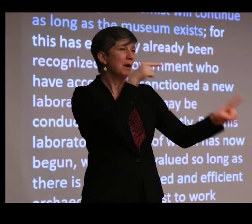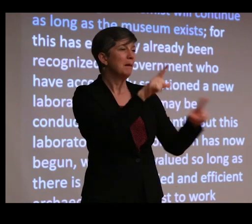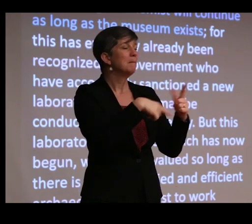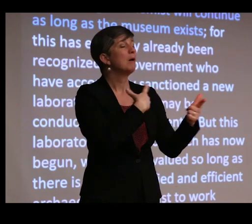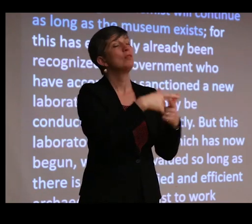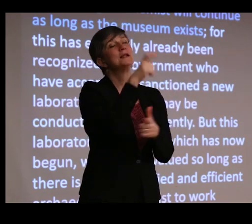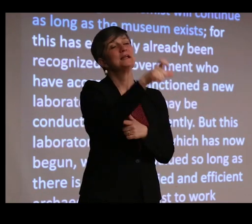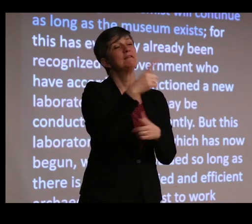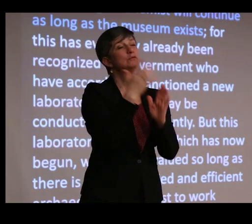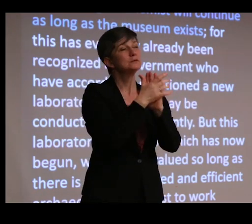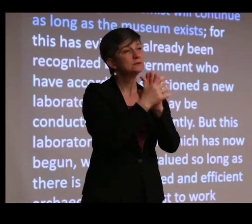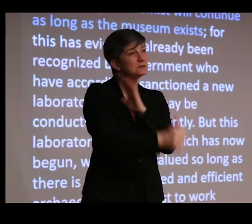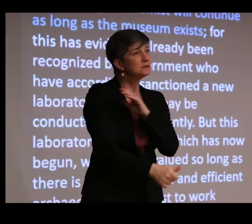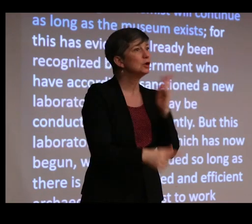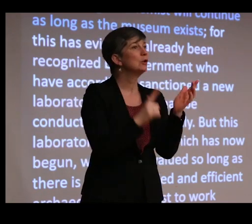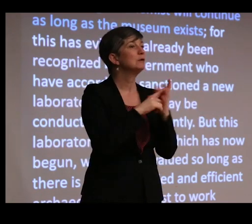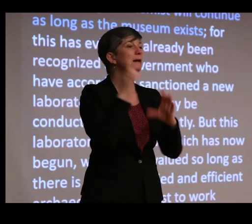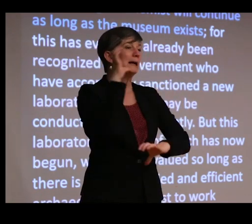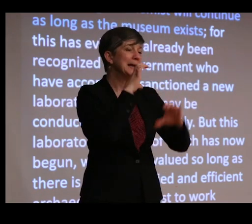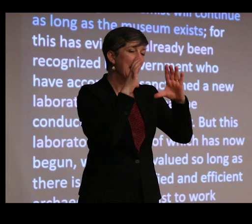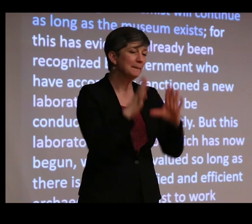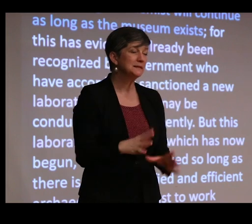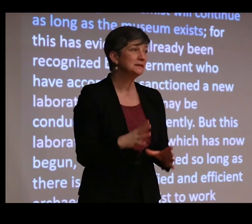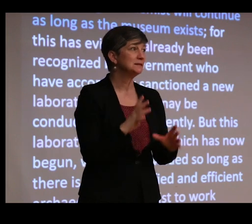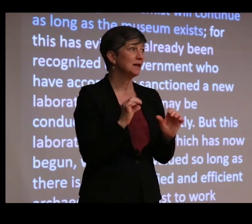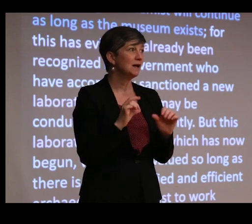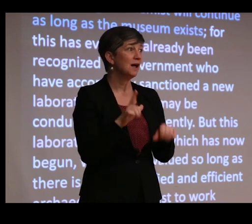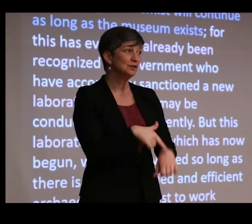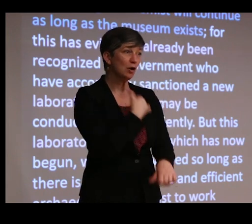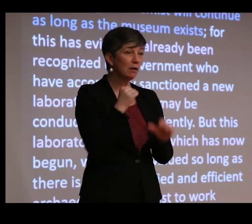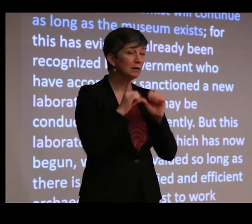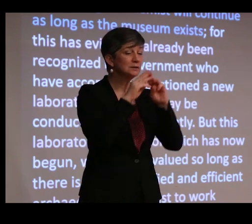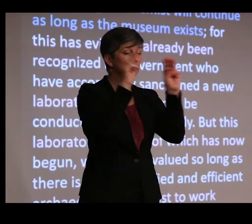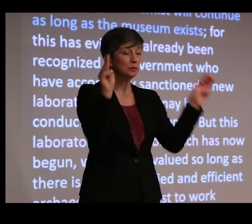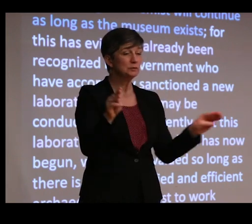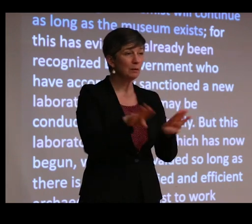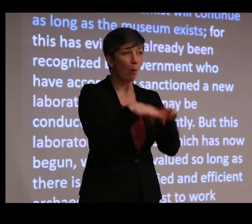for a skilled archaeological chemist as long as the museum existed.